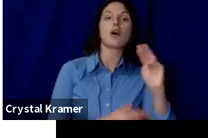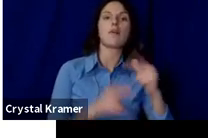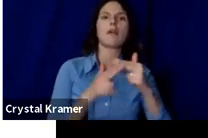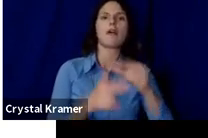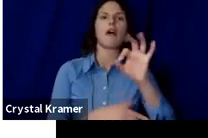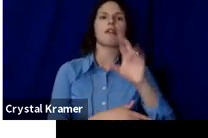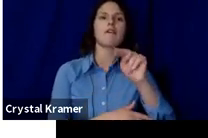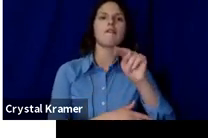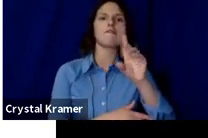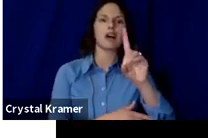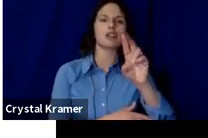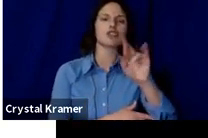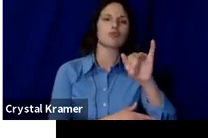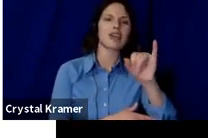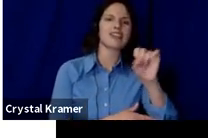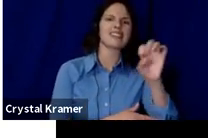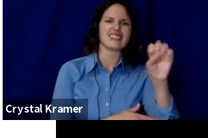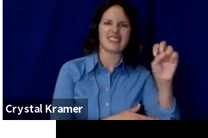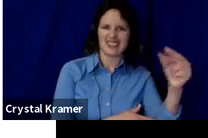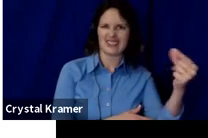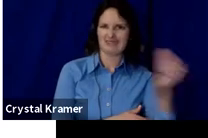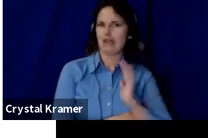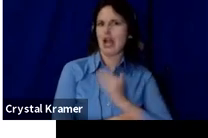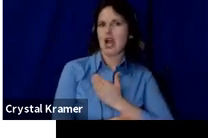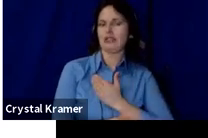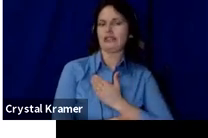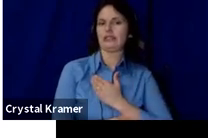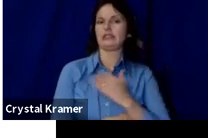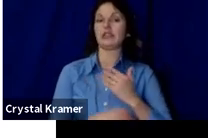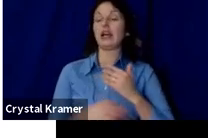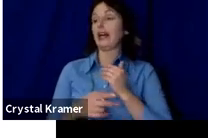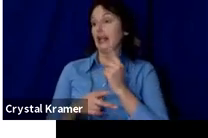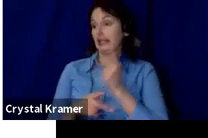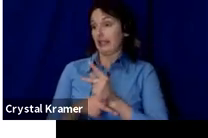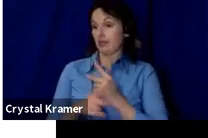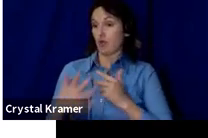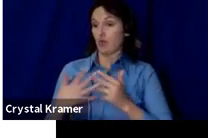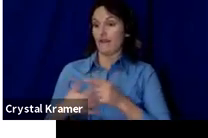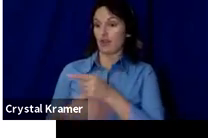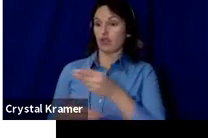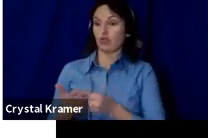It is a keep‑what‑you‑raise platform particularly because it's built to serve artistic projects.